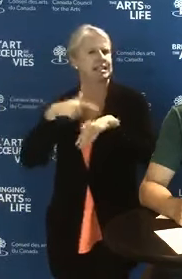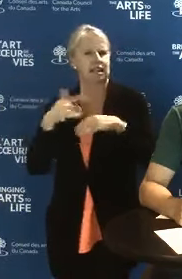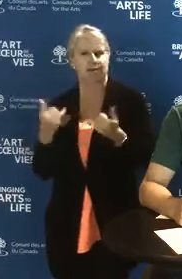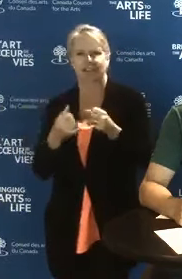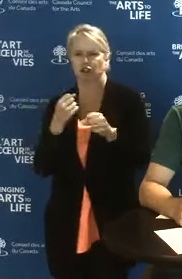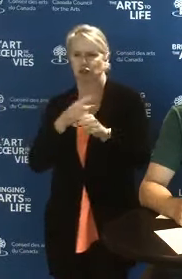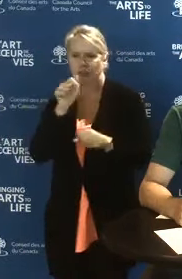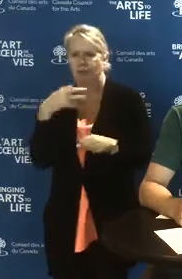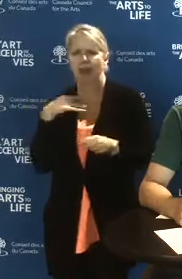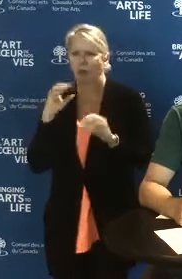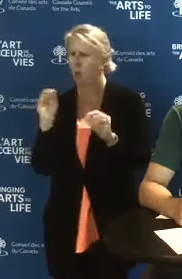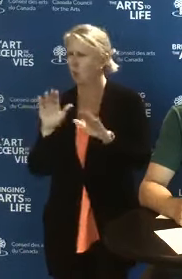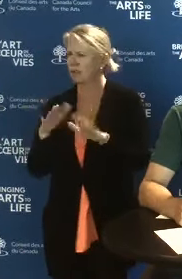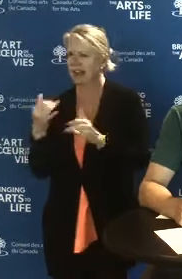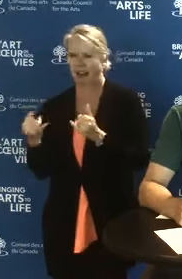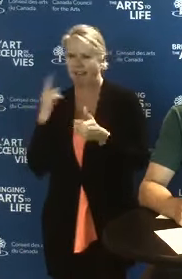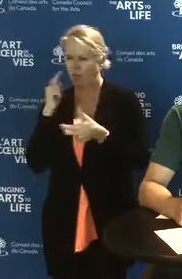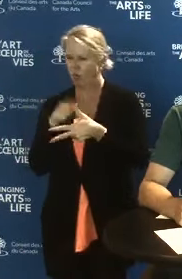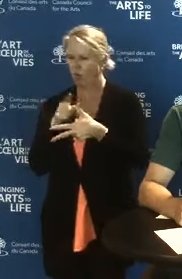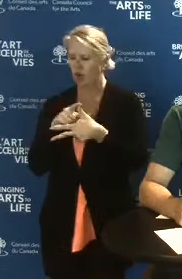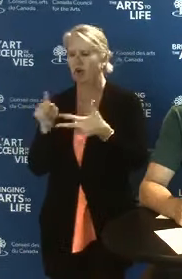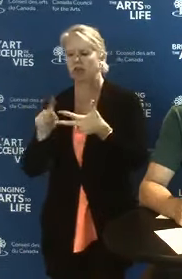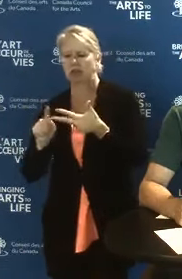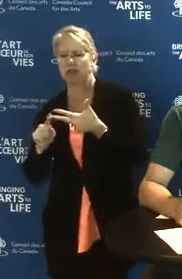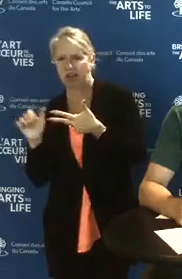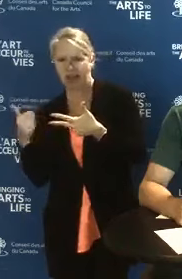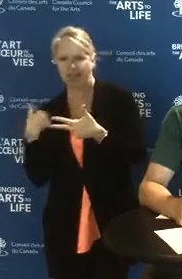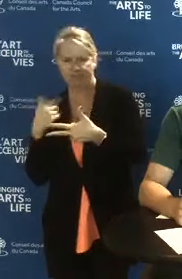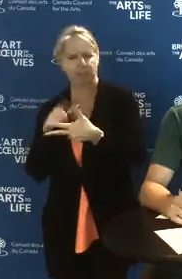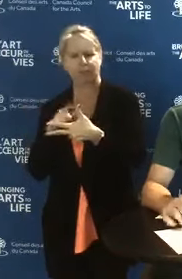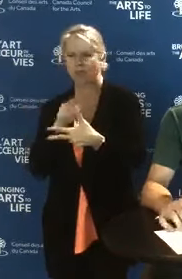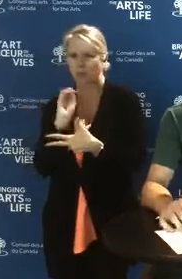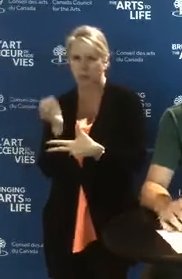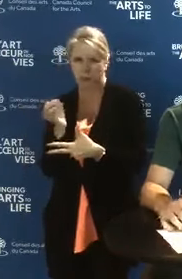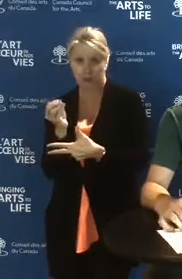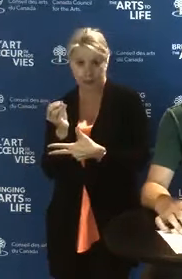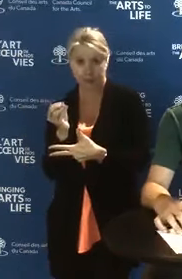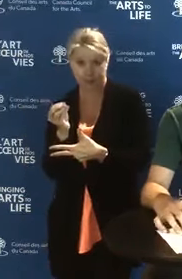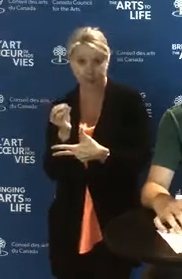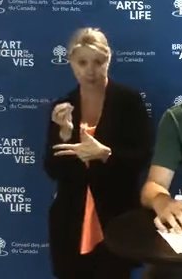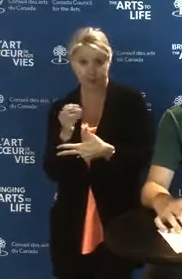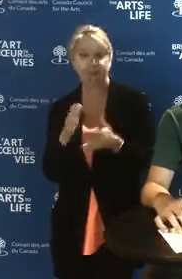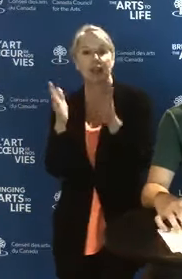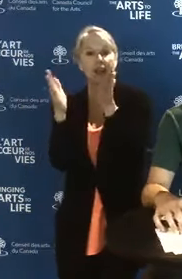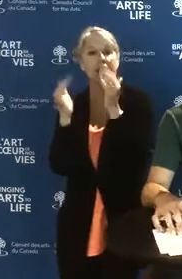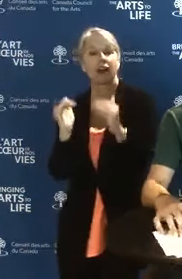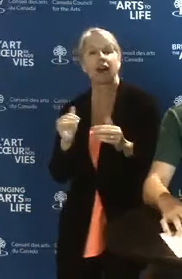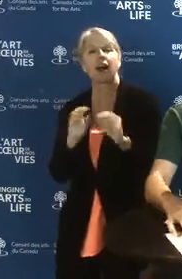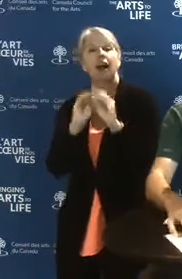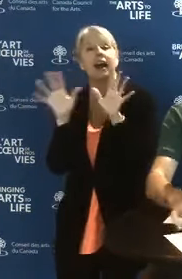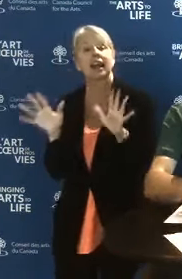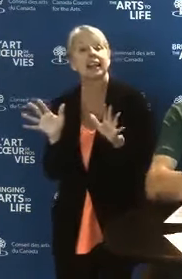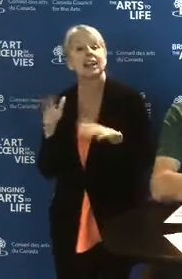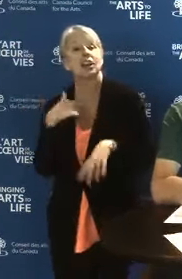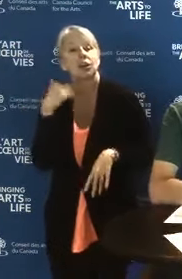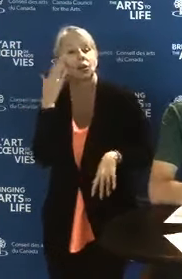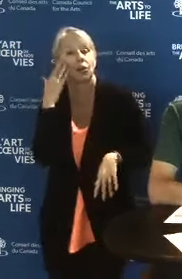We welcome you, because the portal is open for that as well. Now let's take a look at the idea of assessment.